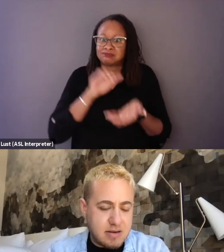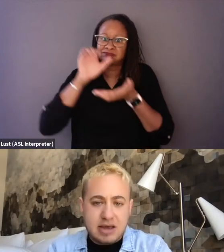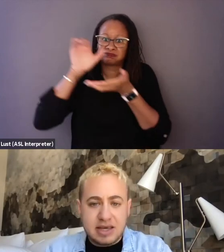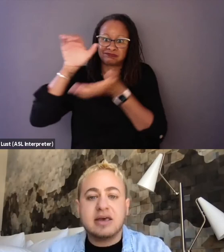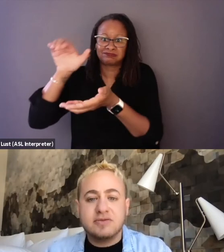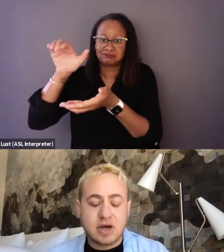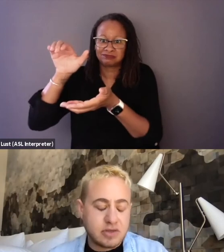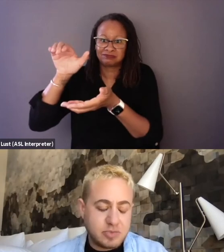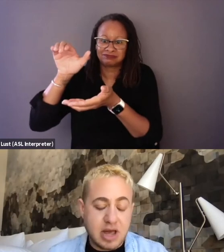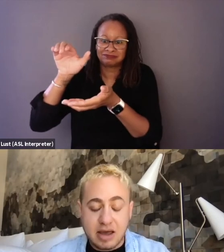and give to other...